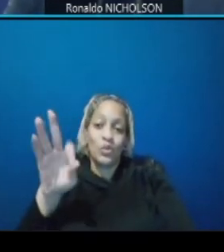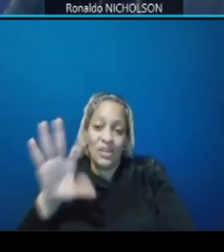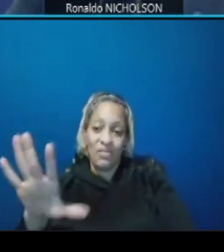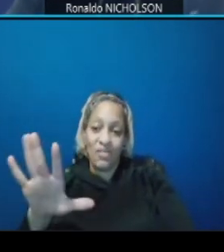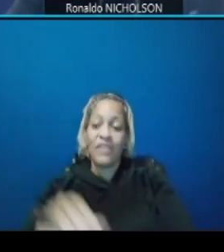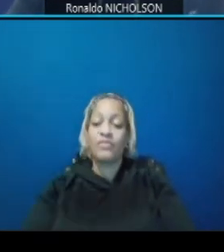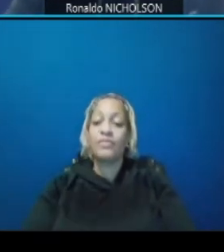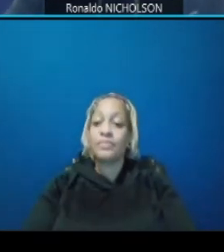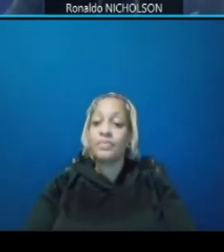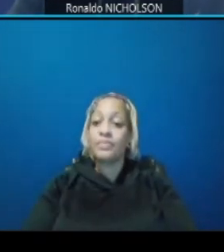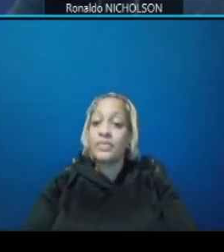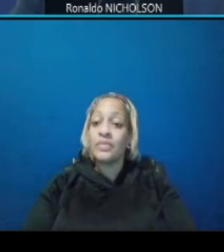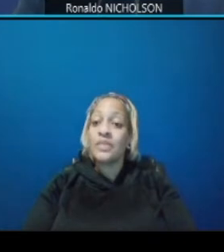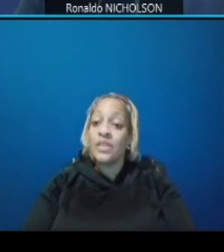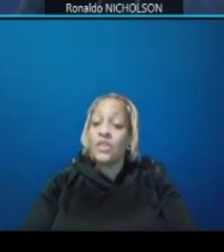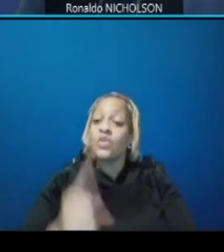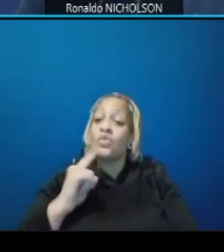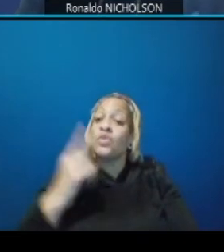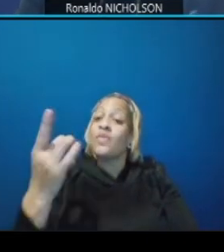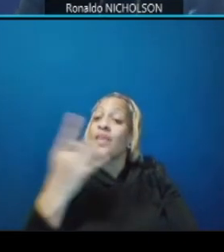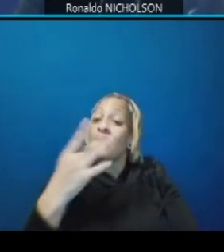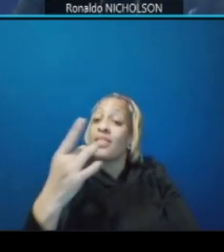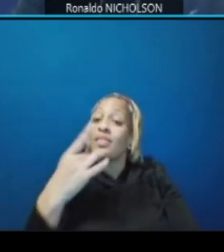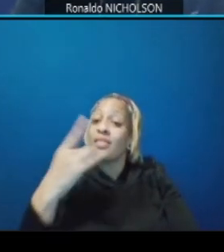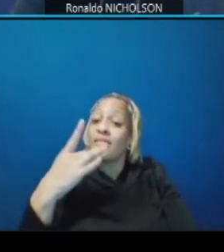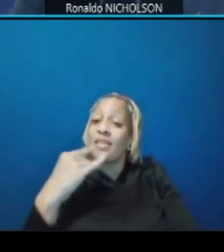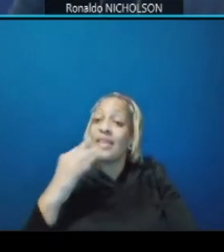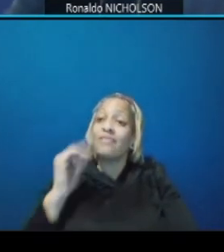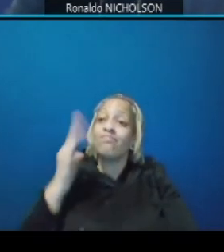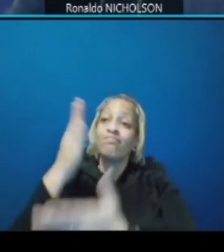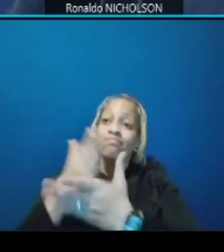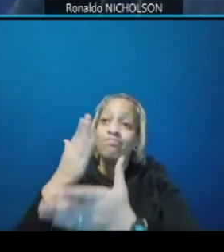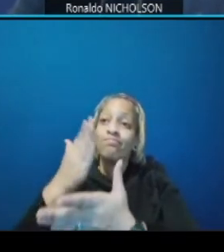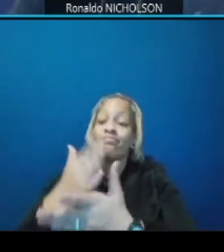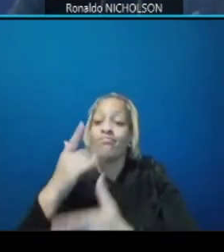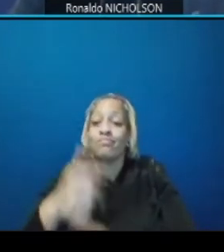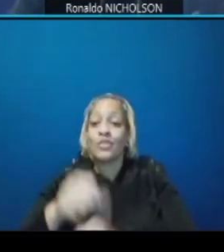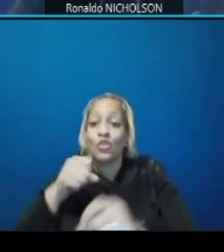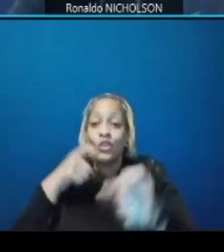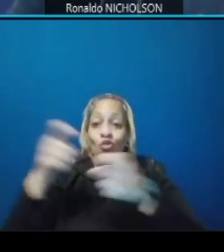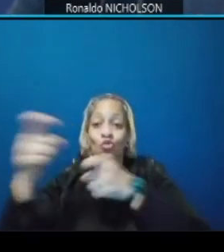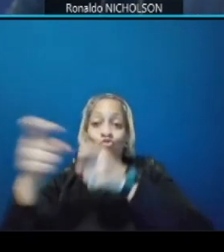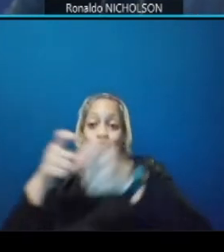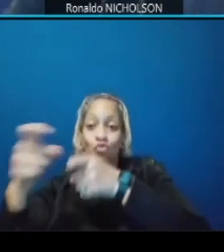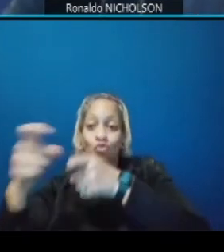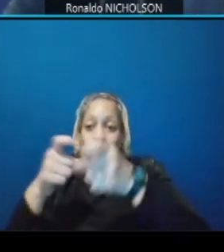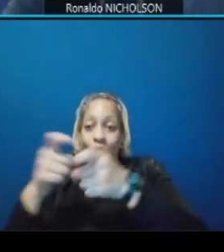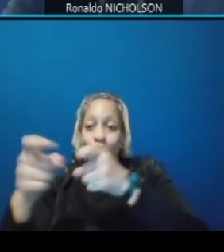from a traffic signal that will also control the access of the streetcar